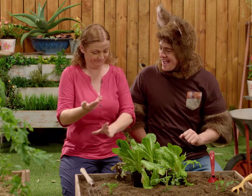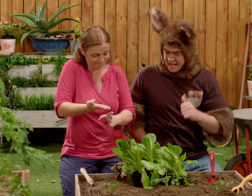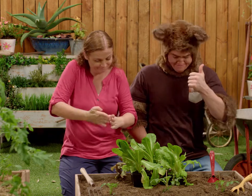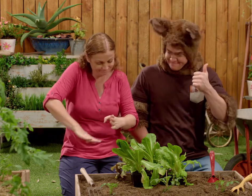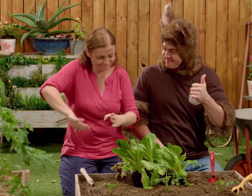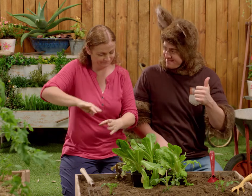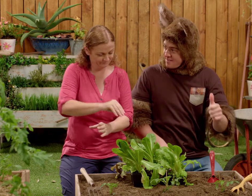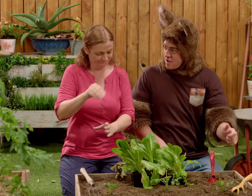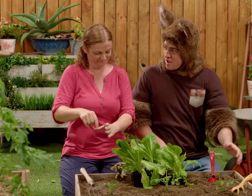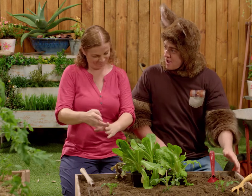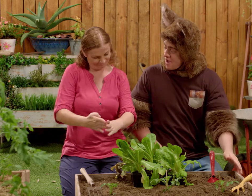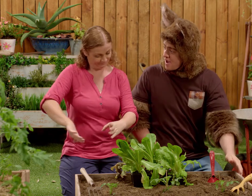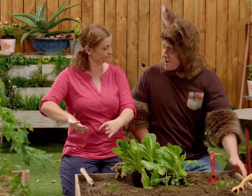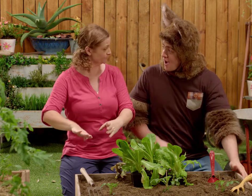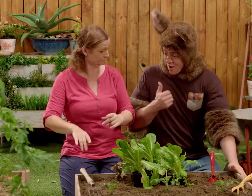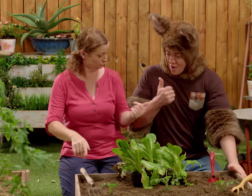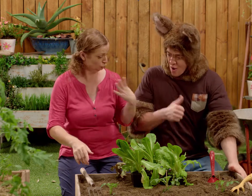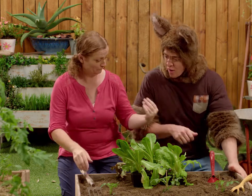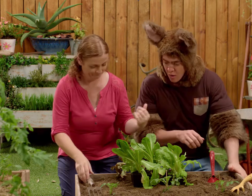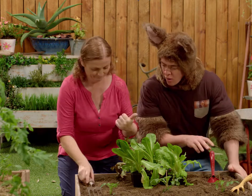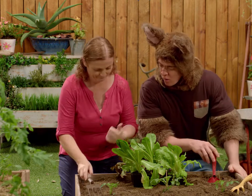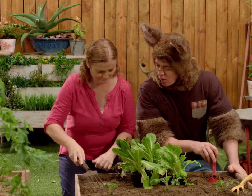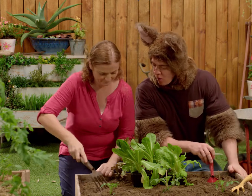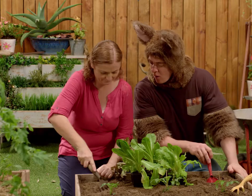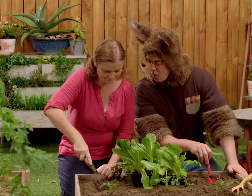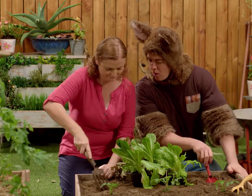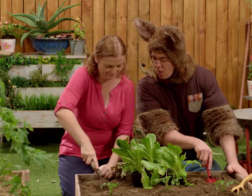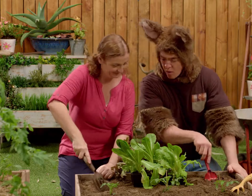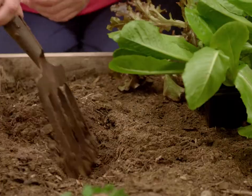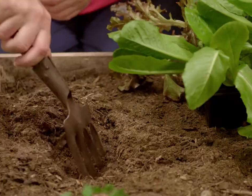Okay. First we're going to dig a hole to put the lettuce in. Great.